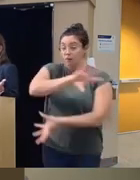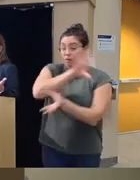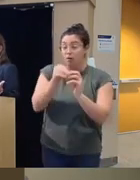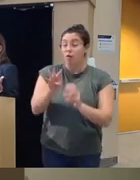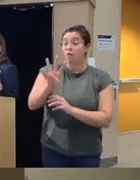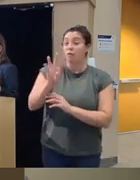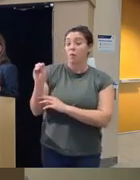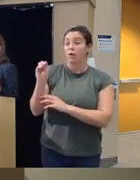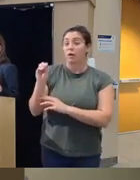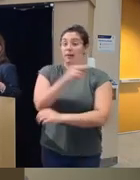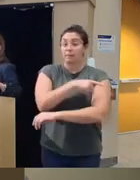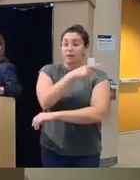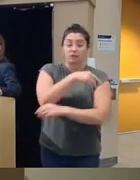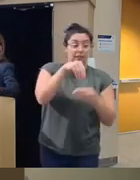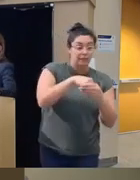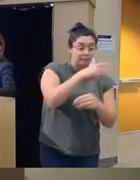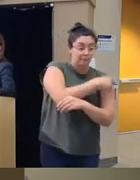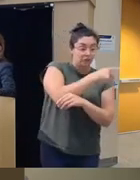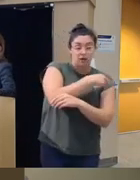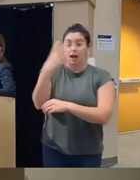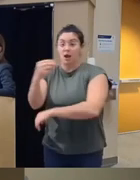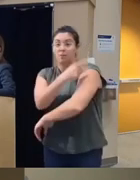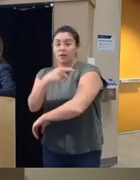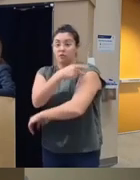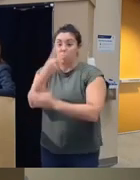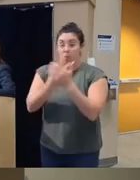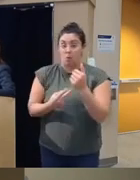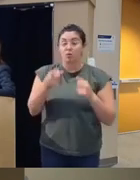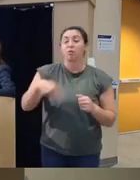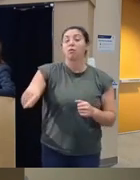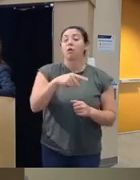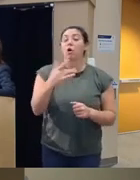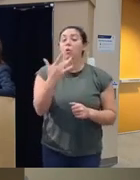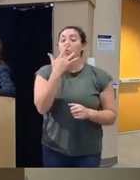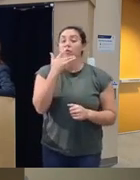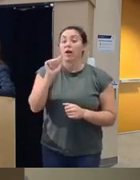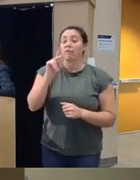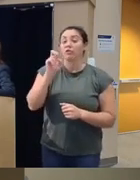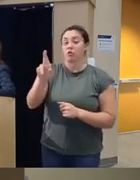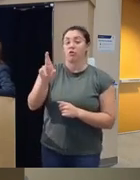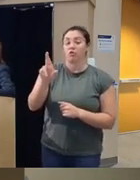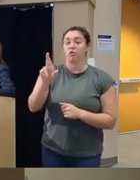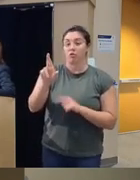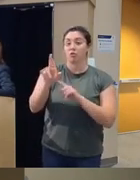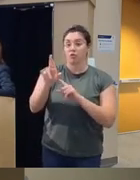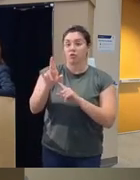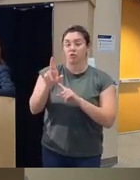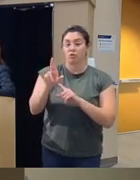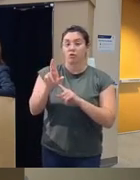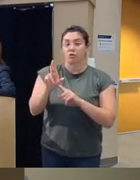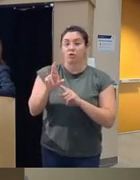tested with us on outpatient and inpatient um they preferred this Avatar platform to pencil and paper